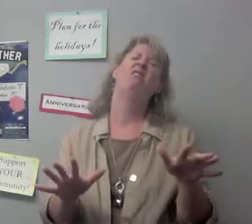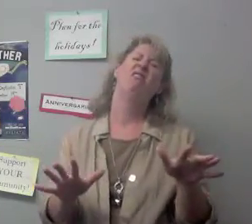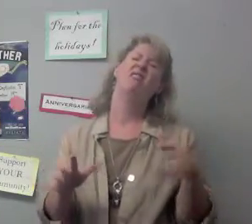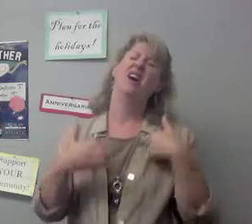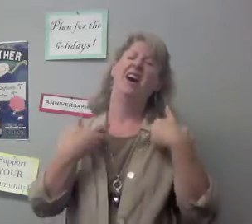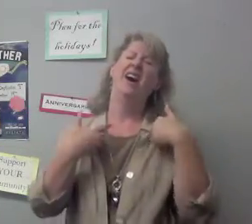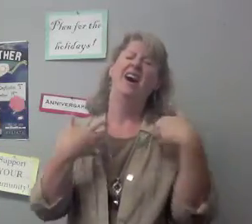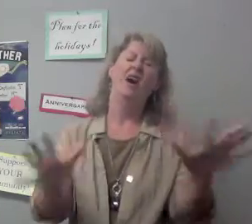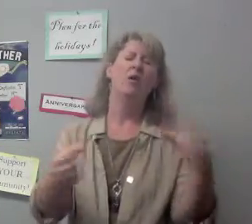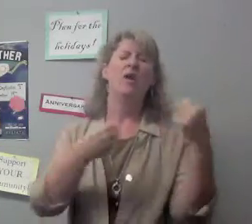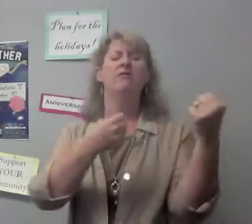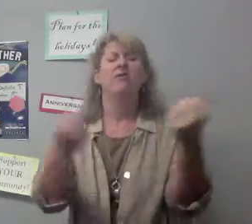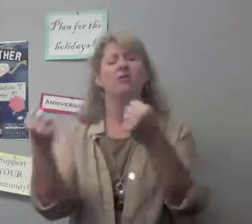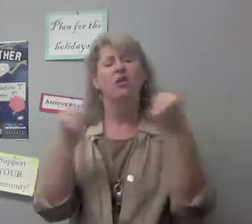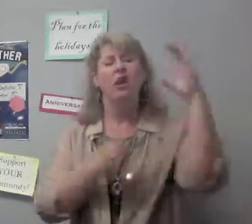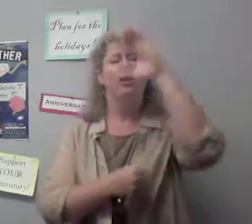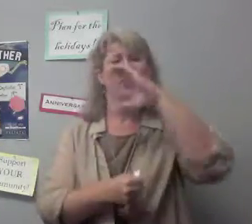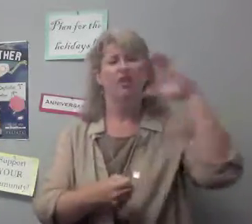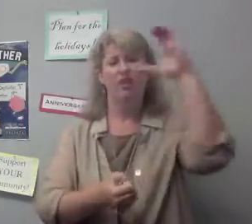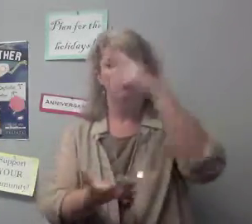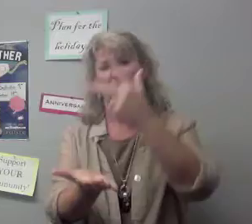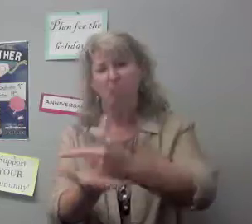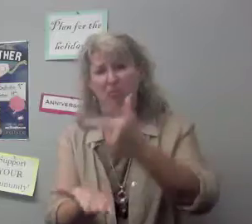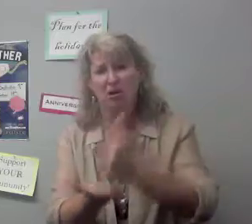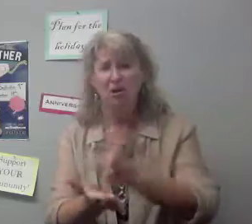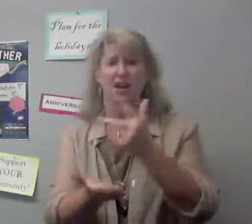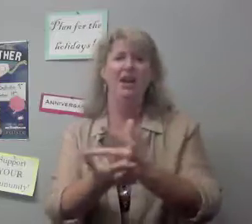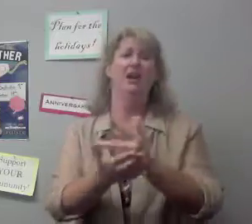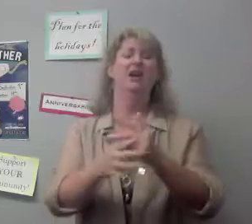thinking that you don't want to drive around looking for parking spaces,